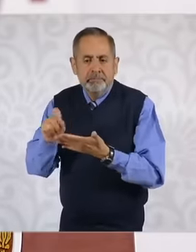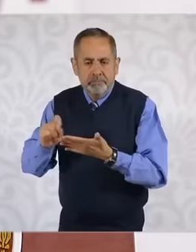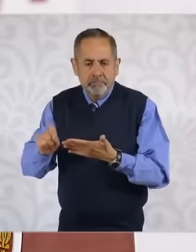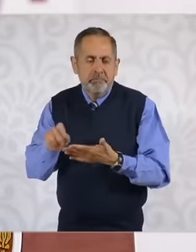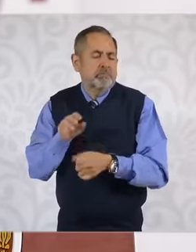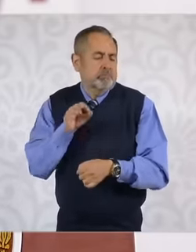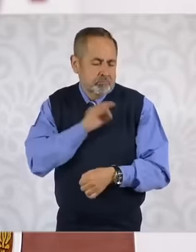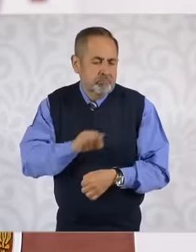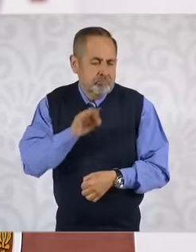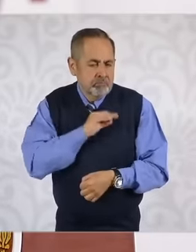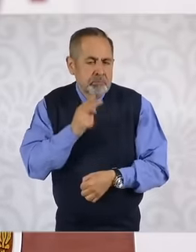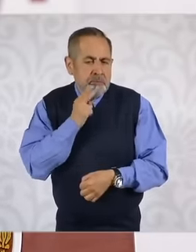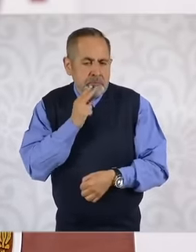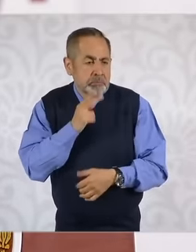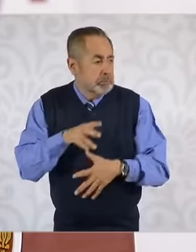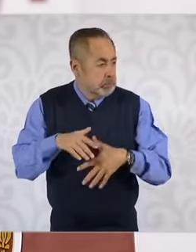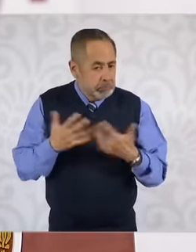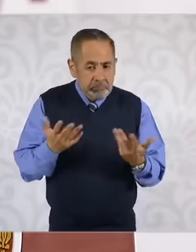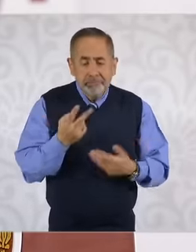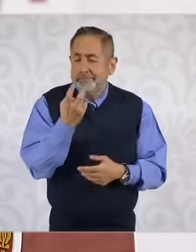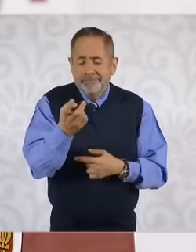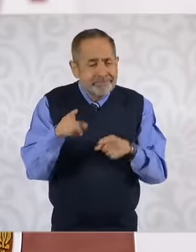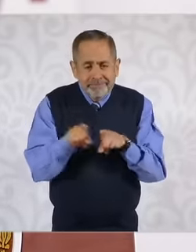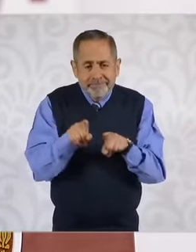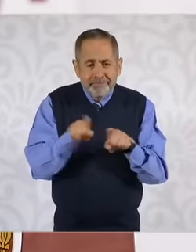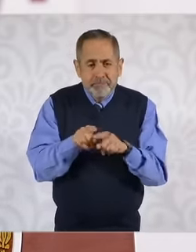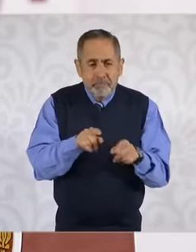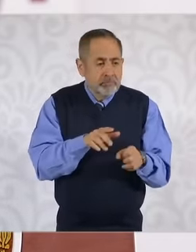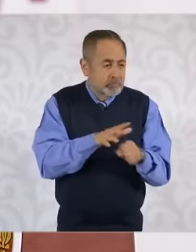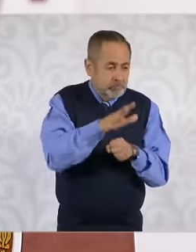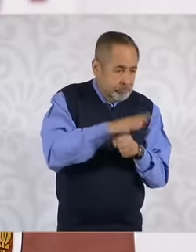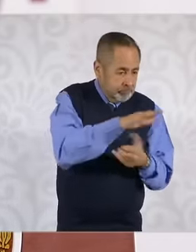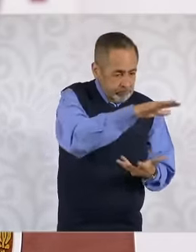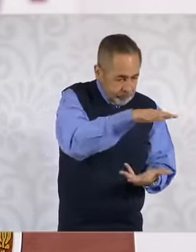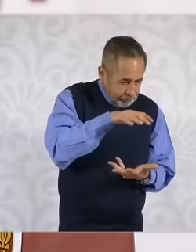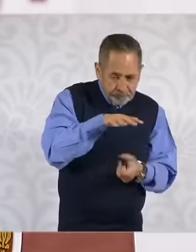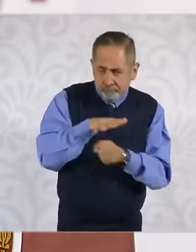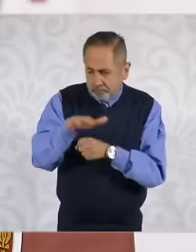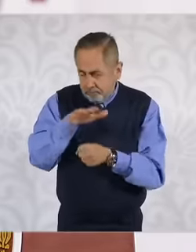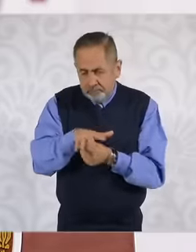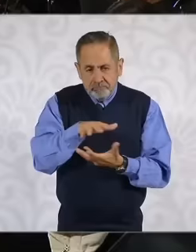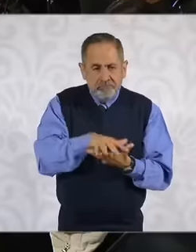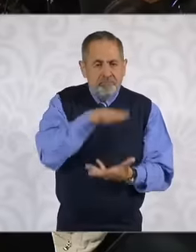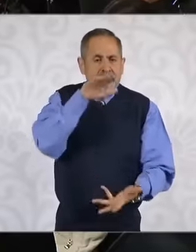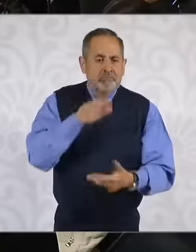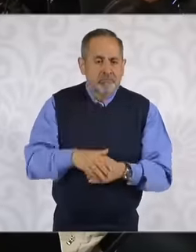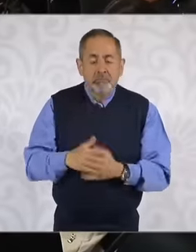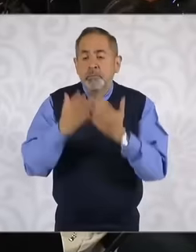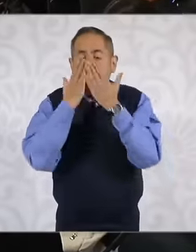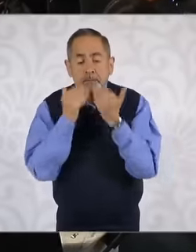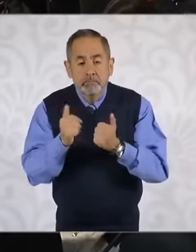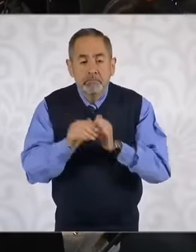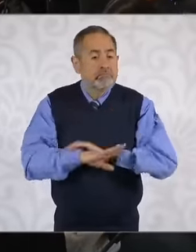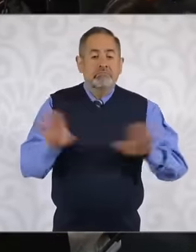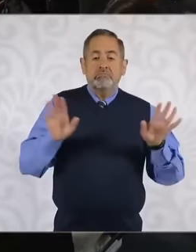be replaced by this other one, then if there isn't this one, then don't say there isn't one. Well, look for it